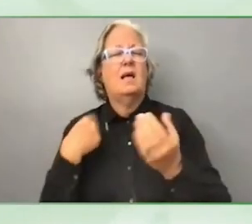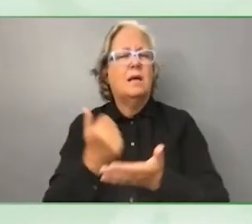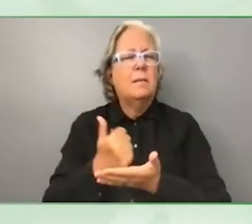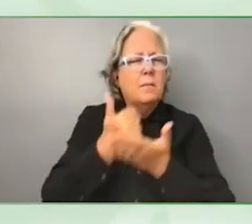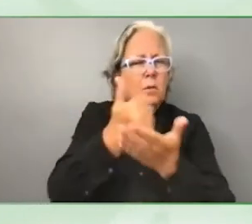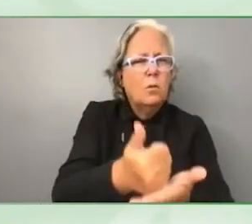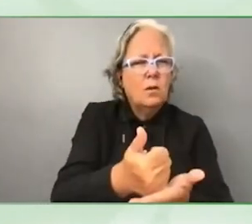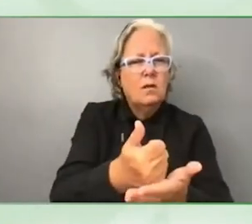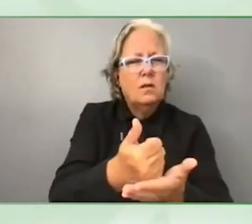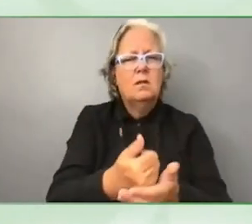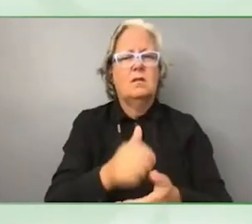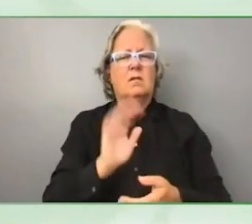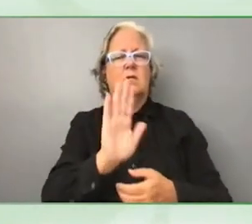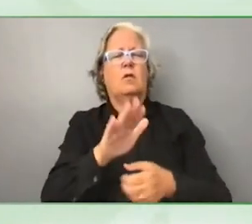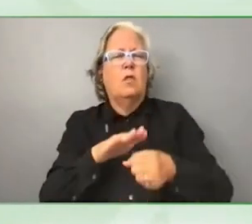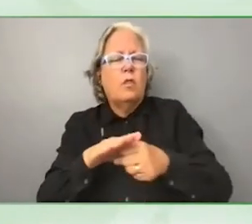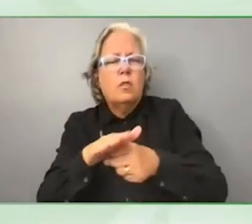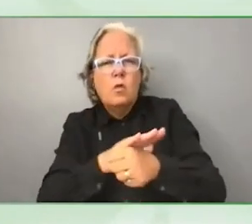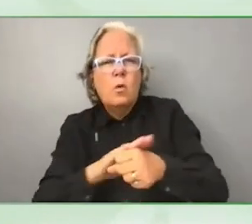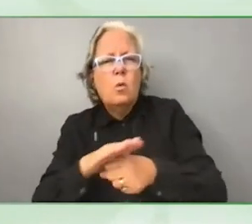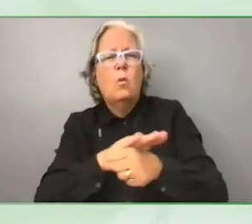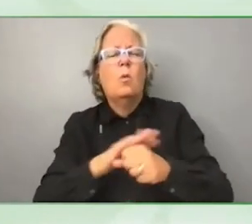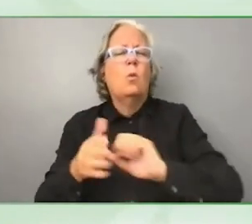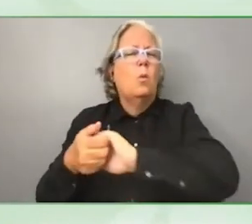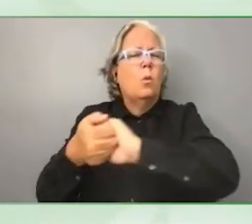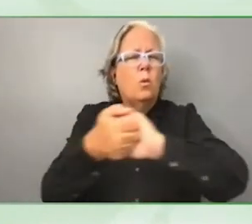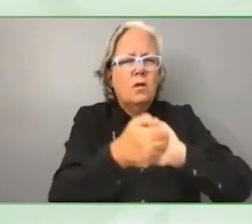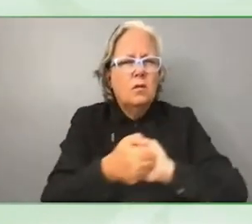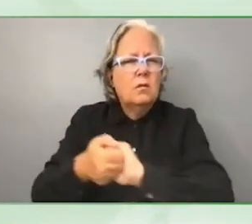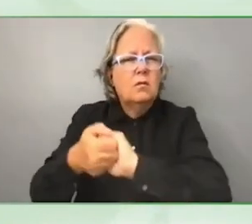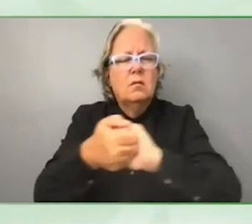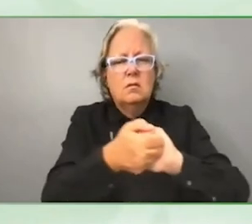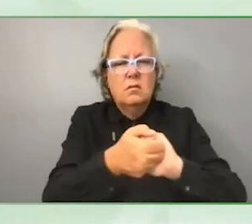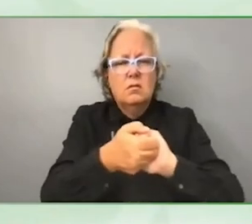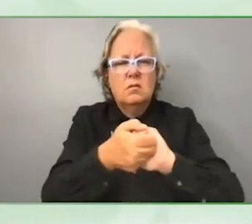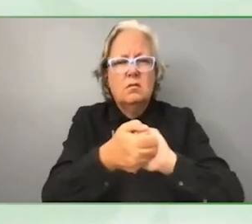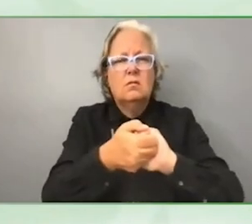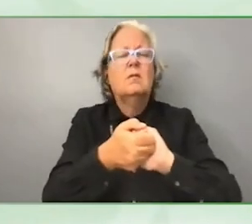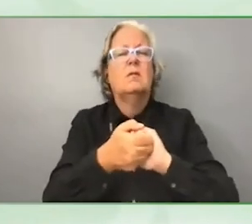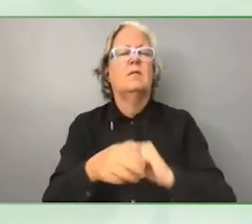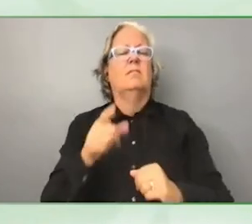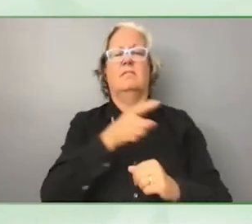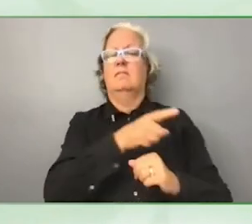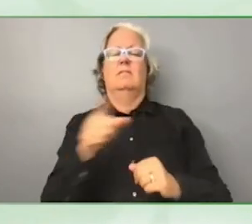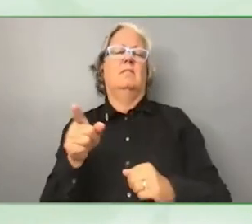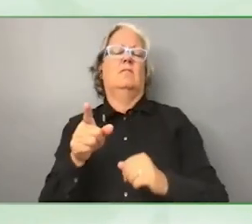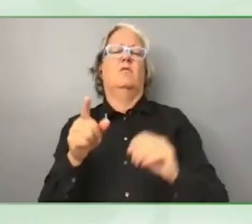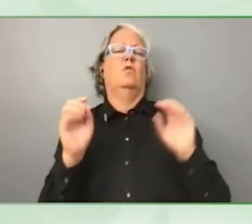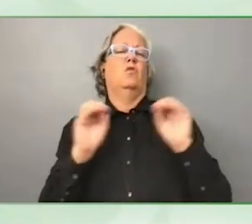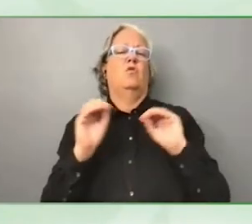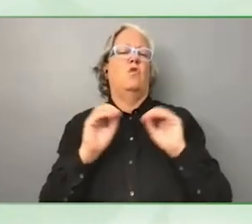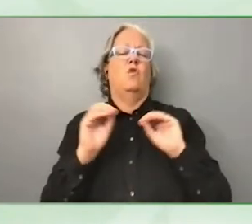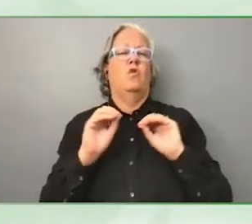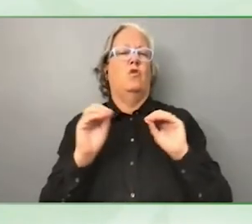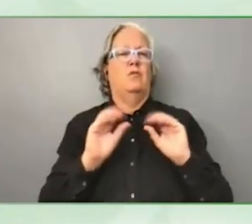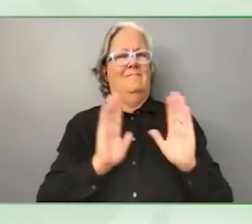organisations who are not receiving the humanitarian assistance that